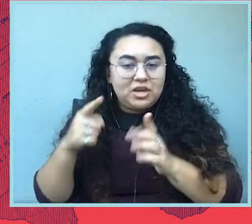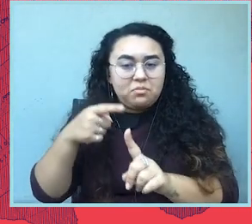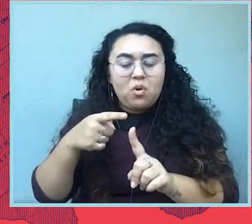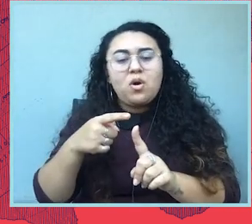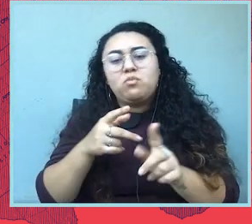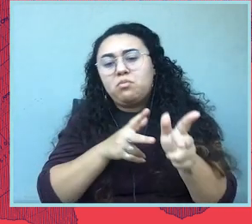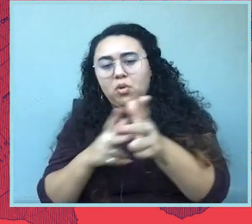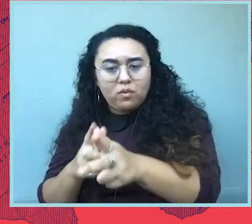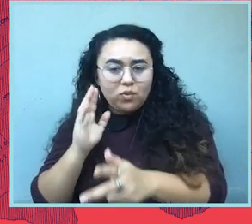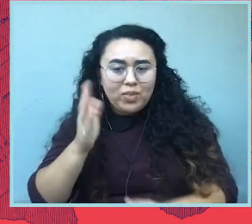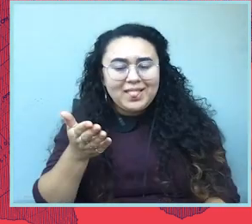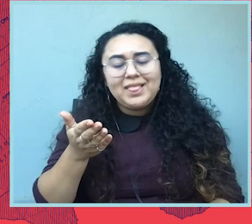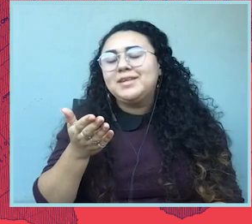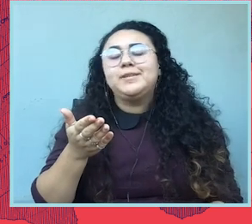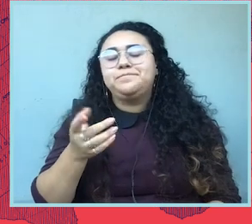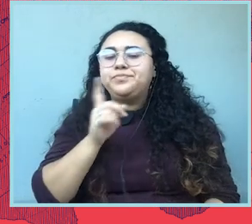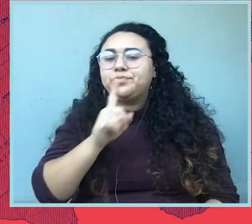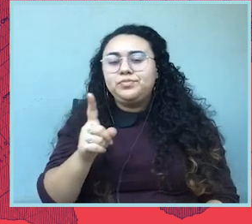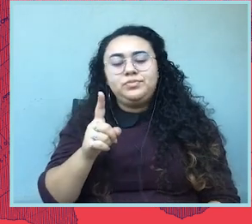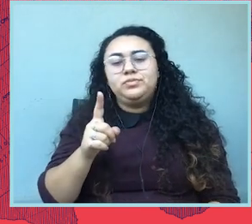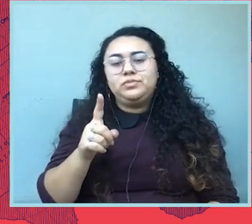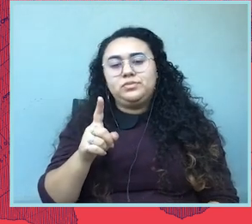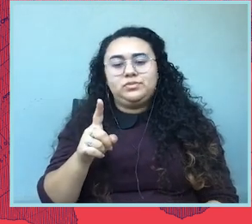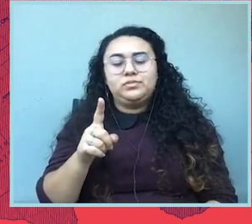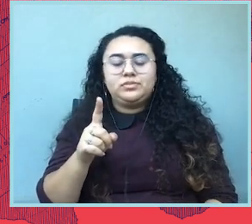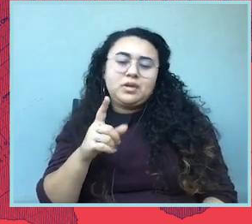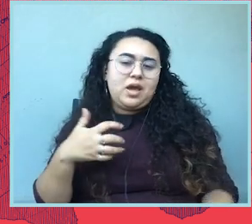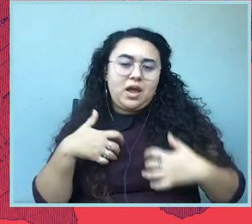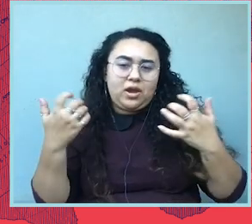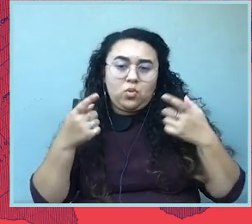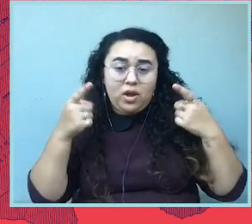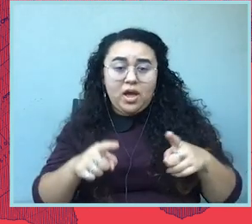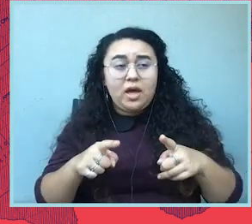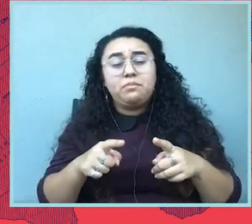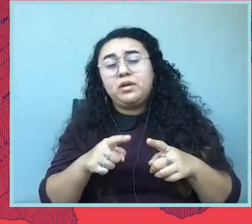And we're really just so angry about what this has done to people, including hitting